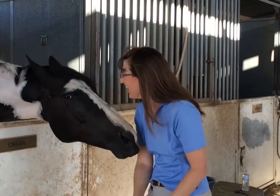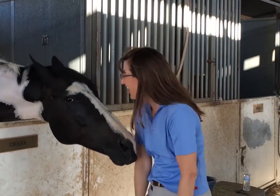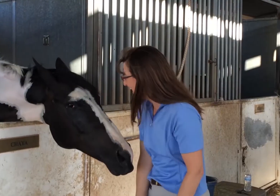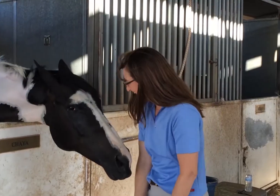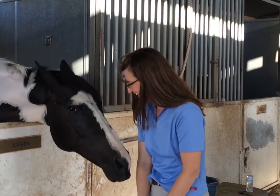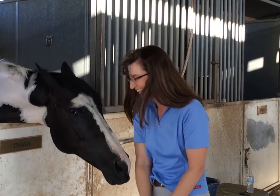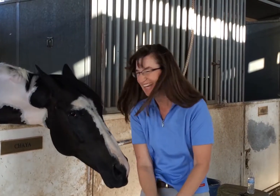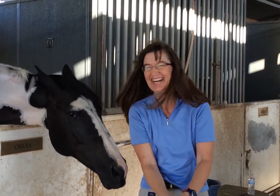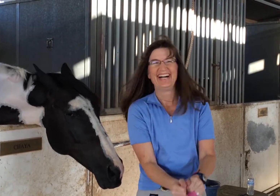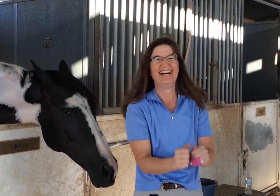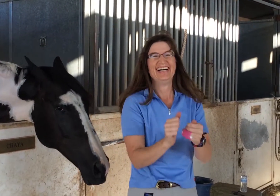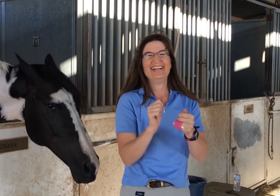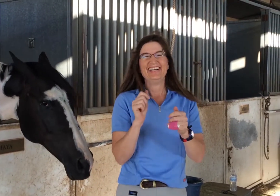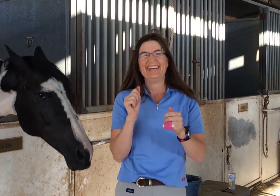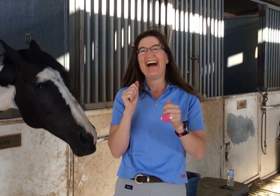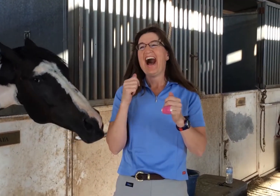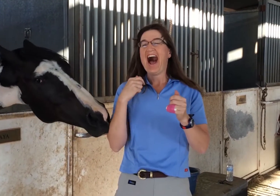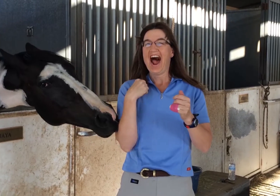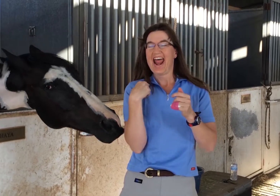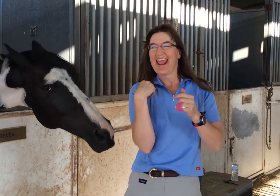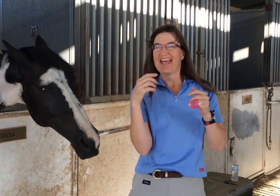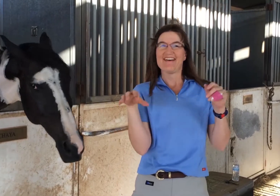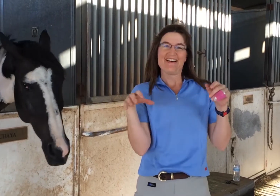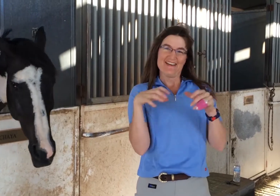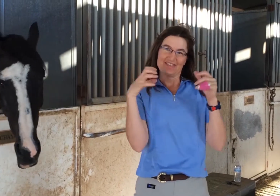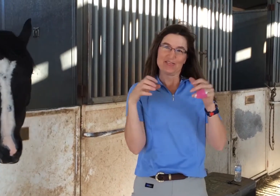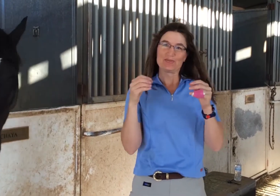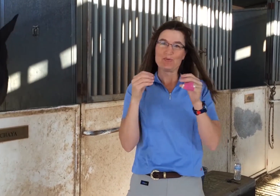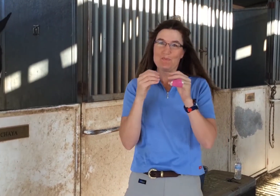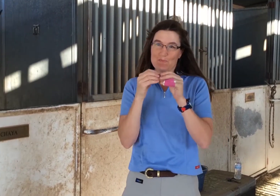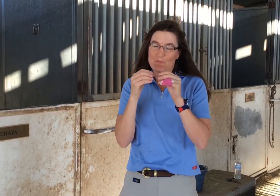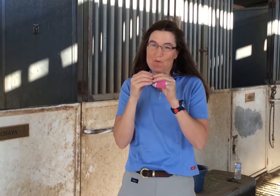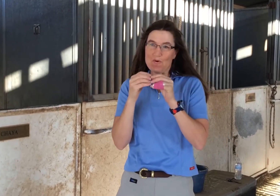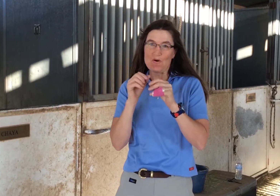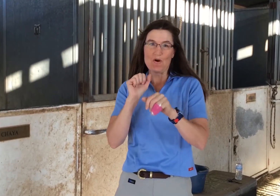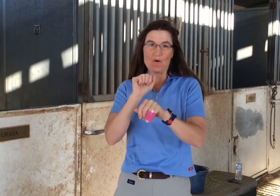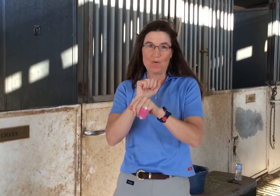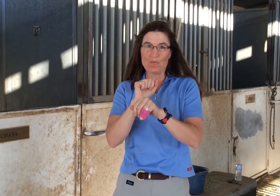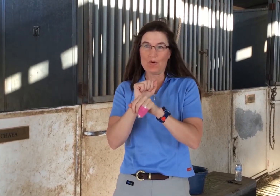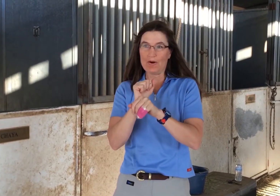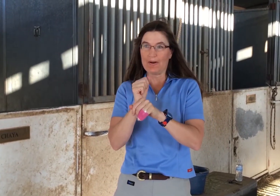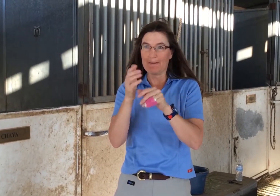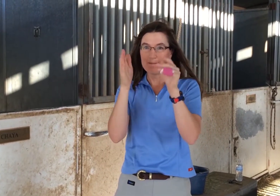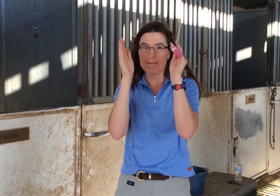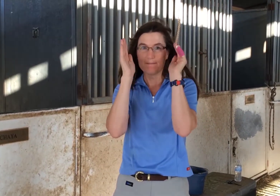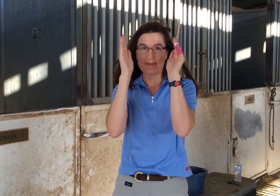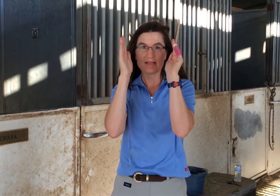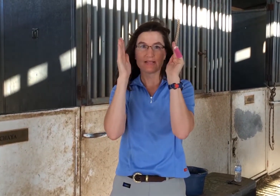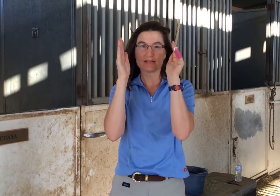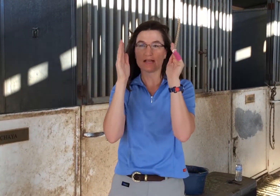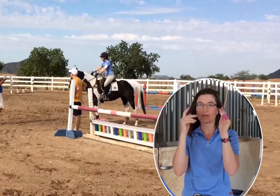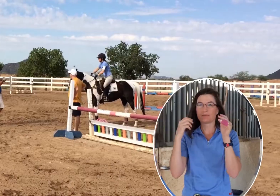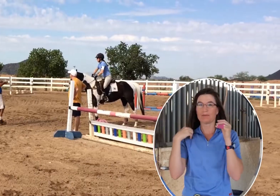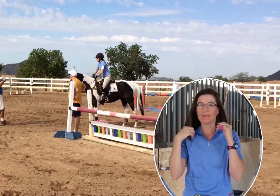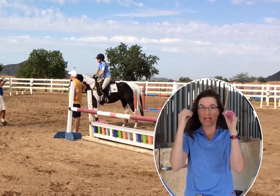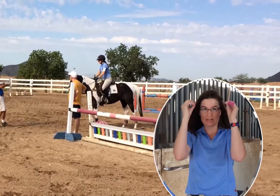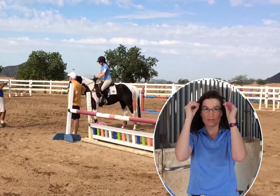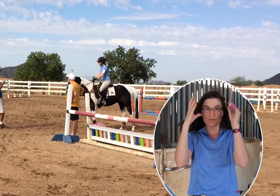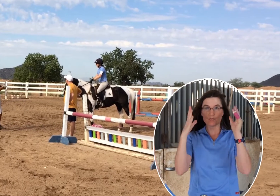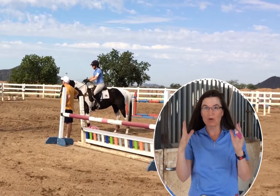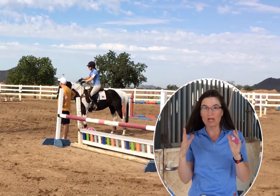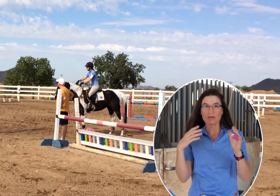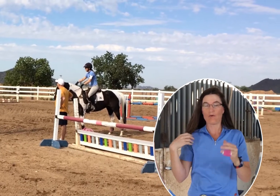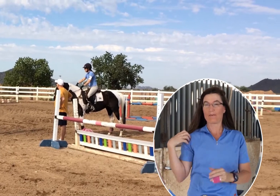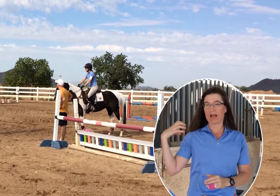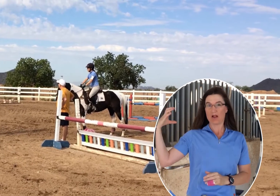Kimberly: "Well, okay so, I do have to do more work because I'm Deaf - I I have to pay attention to my